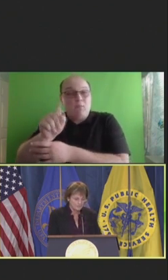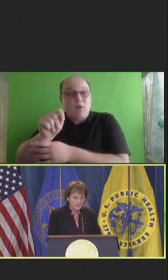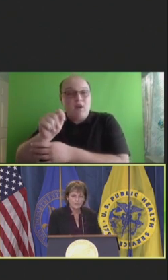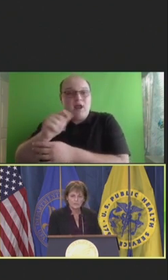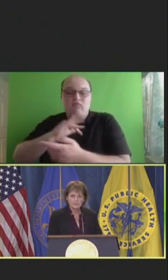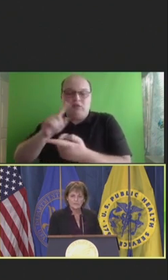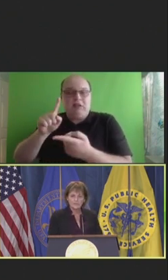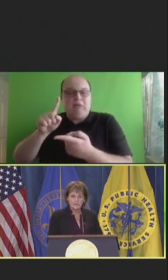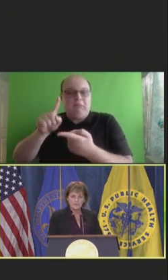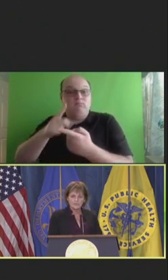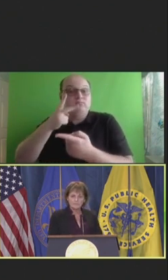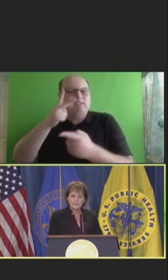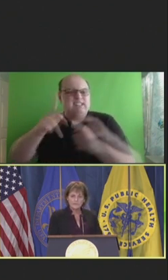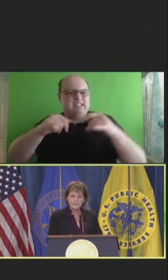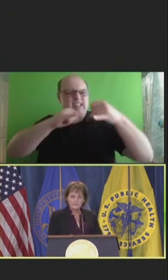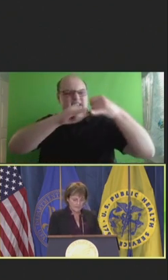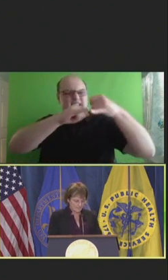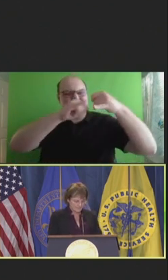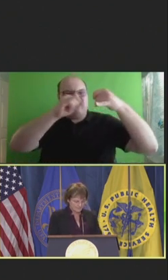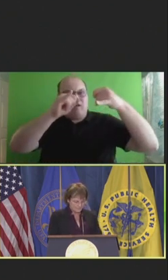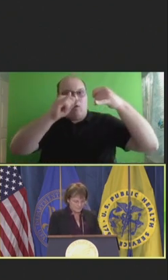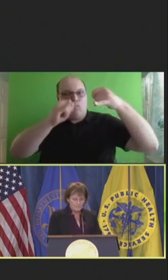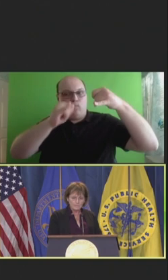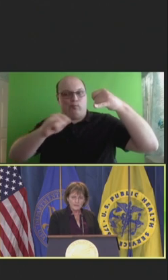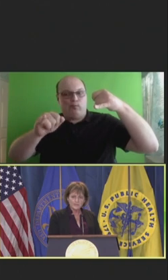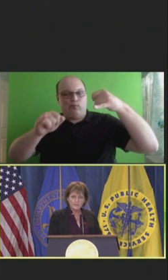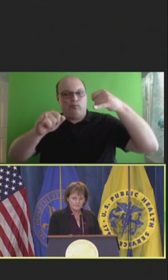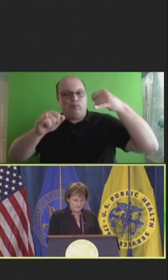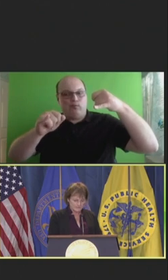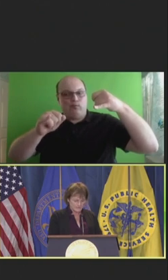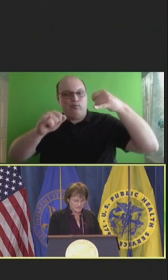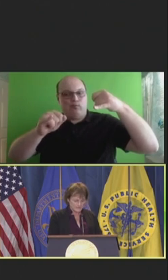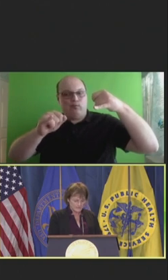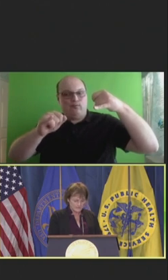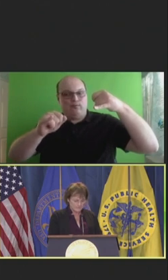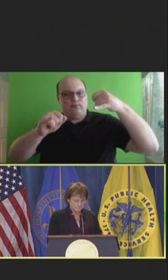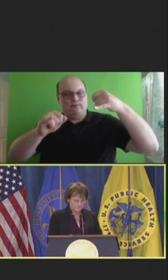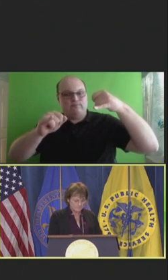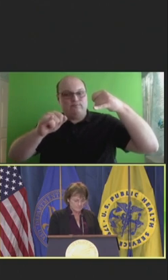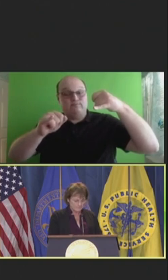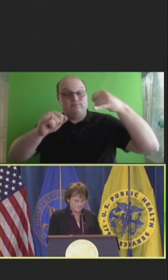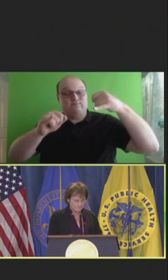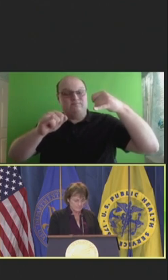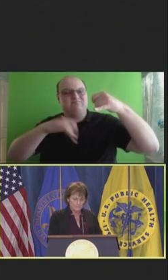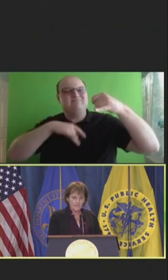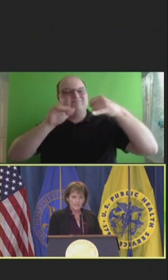you can see here in this study by Shanafelt and Sinsky.